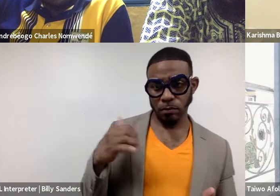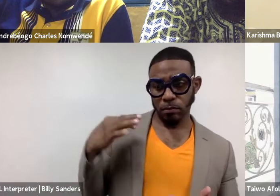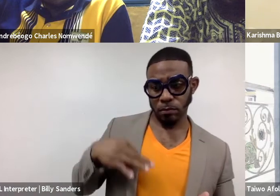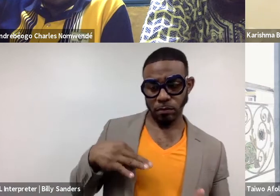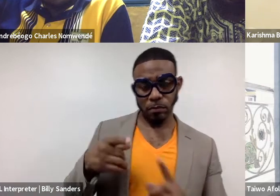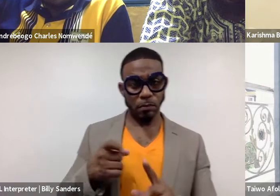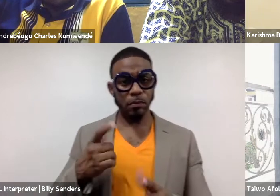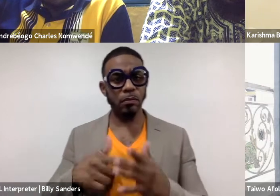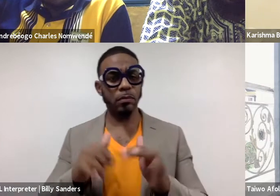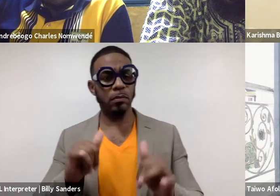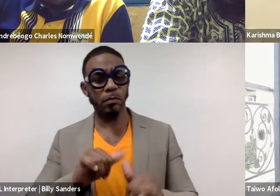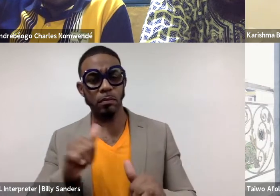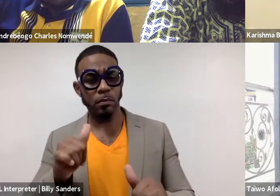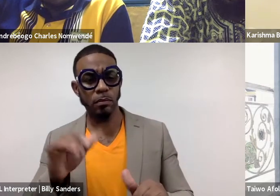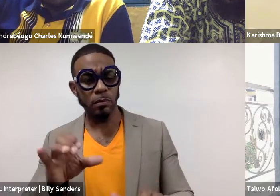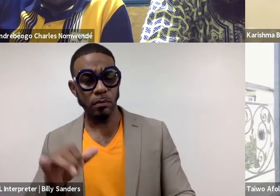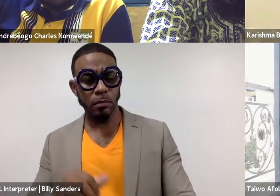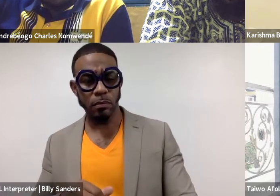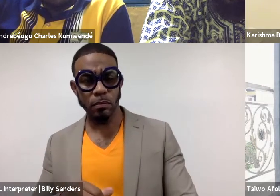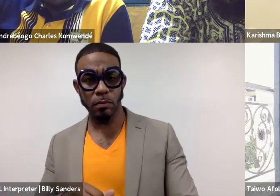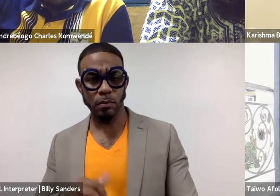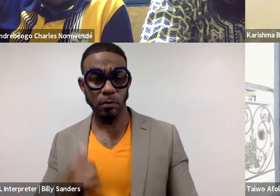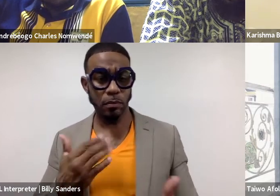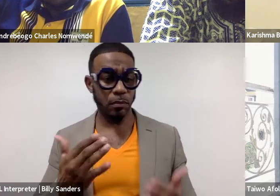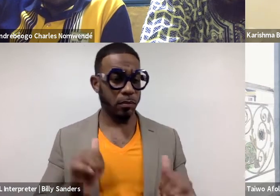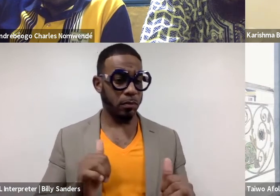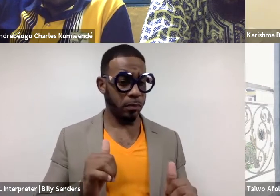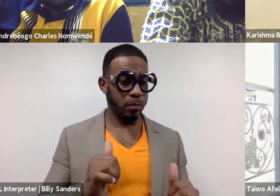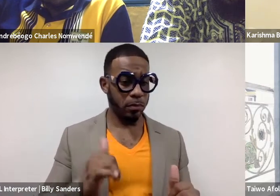What can the Abu Dhabi team bring that we can benefit from?